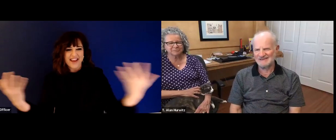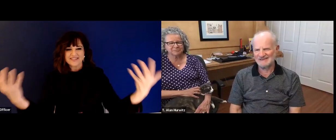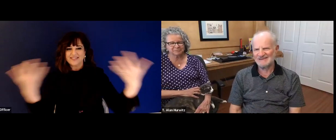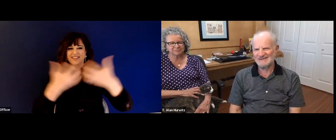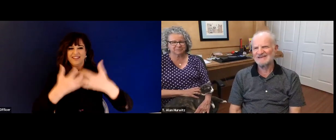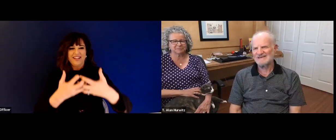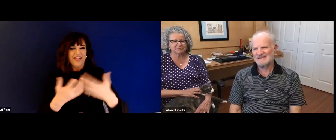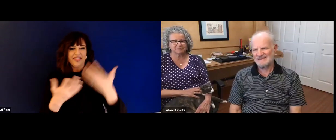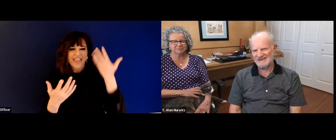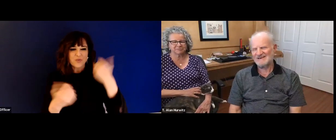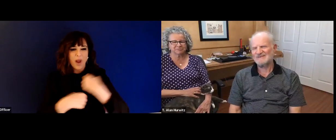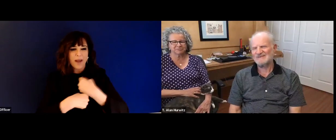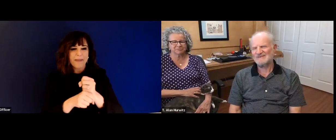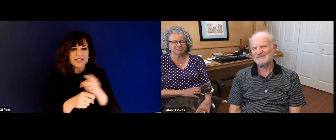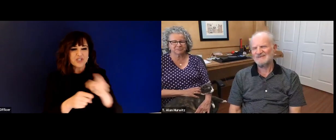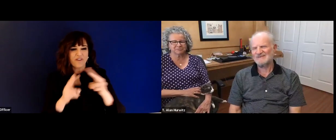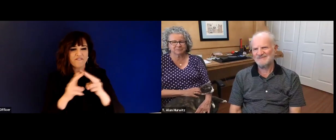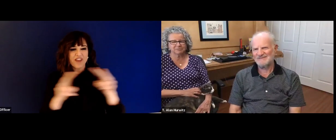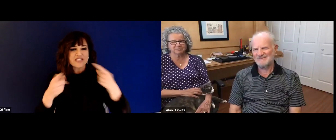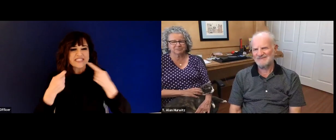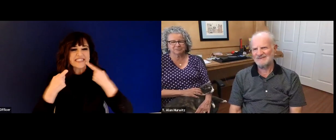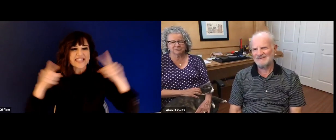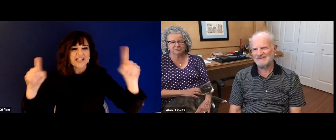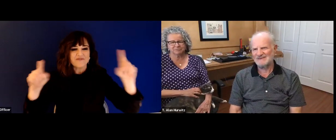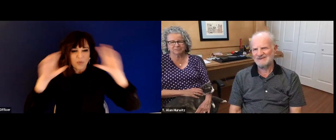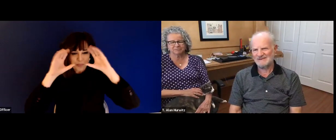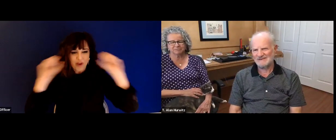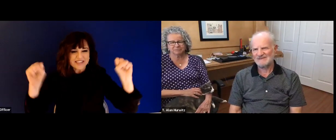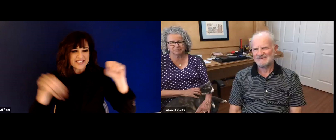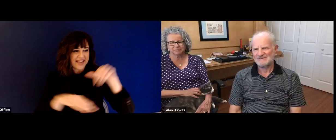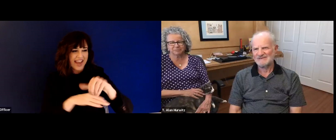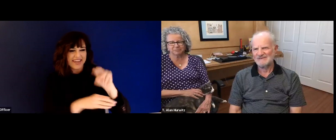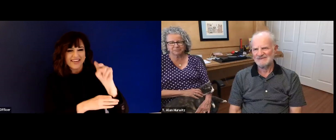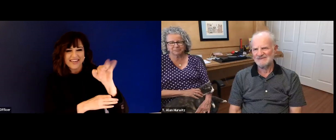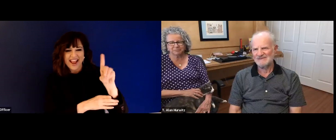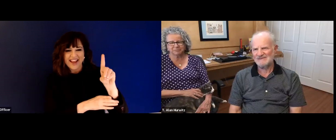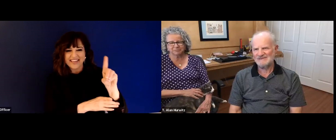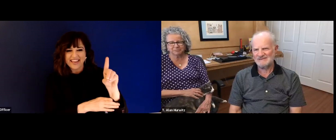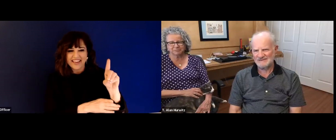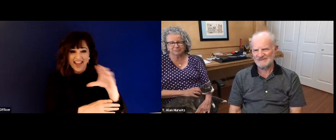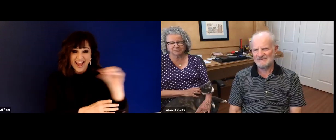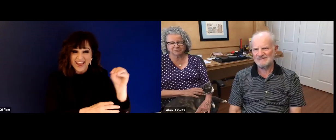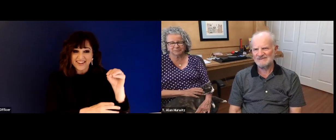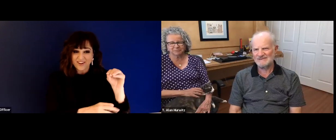It sounds like you had the best of both worlds, you had the engineering experience. But then also you had special education,